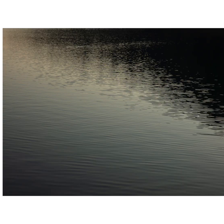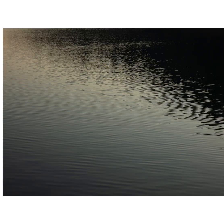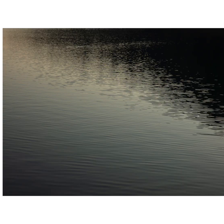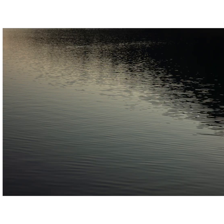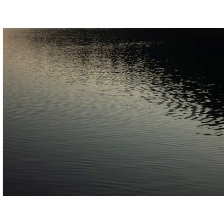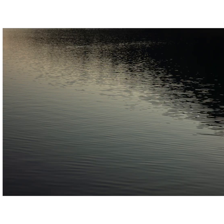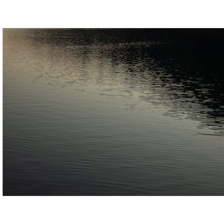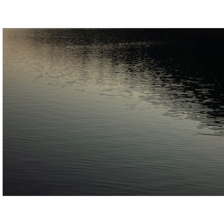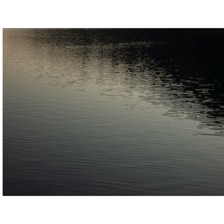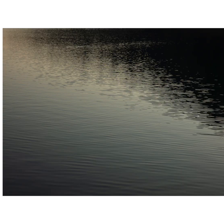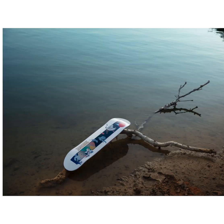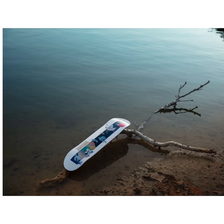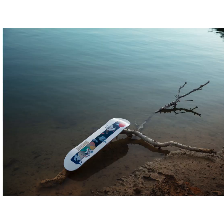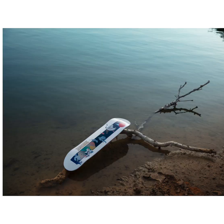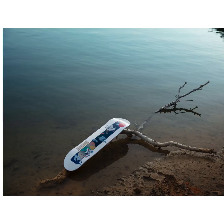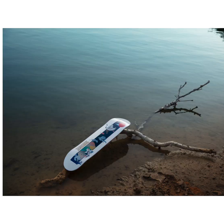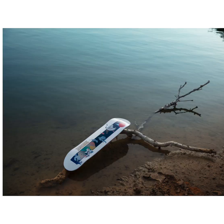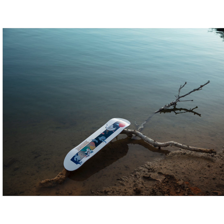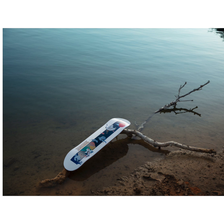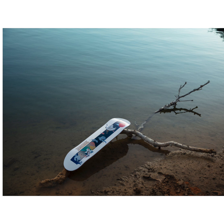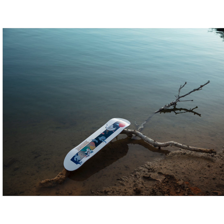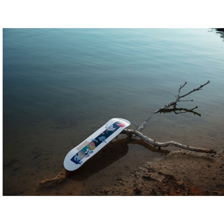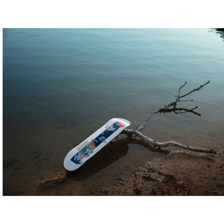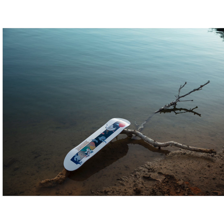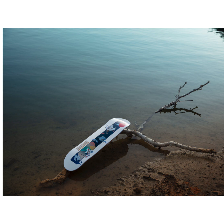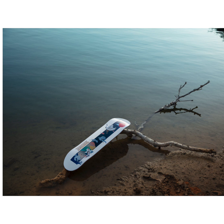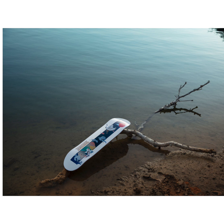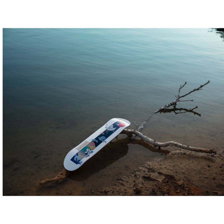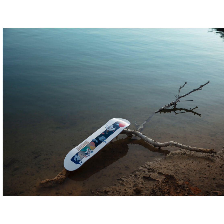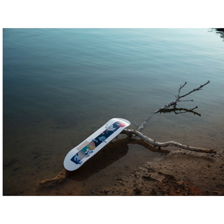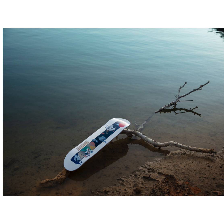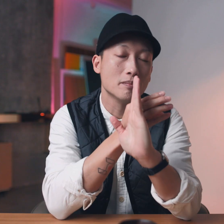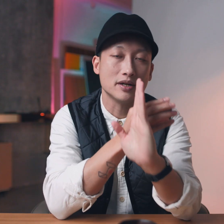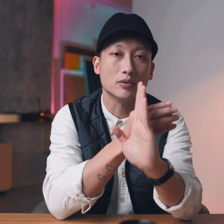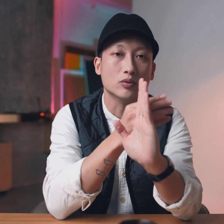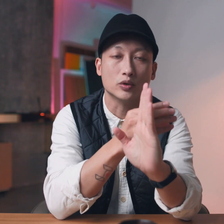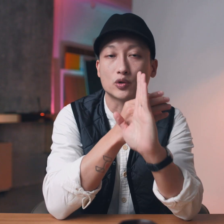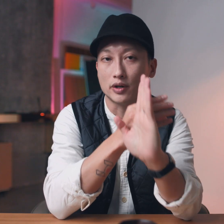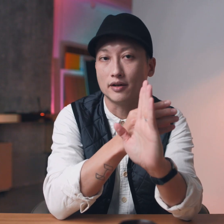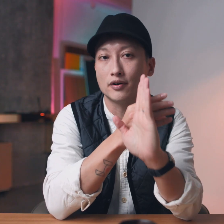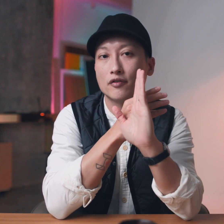but before something that's so important the main subject that's being cut off people would crave